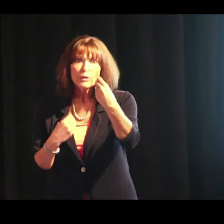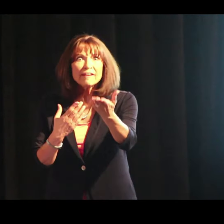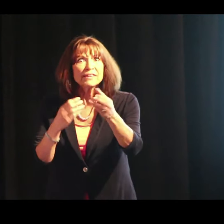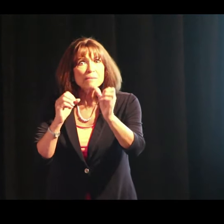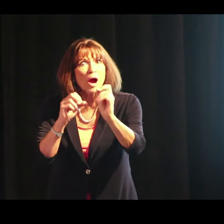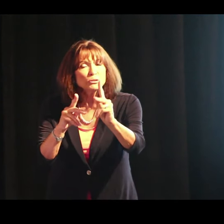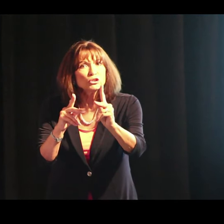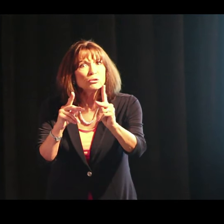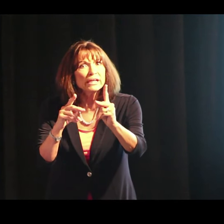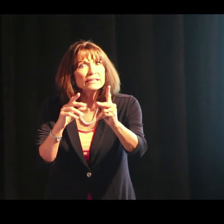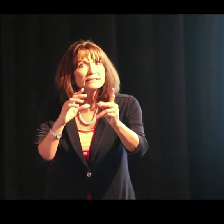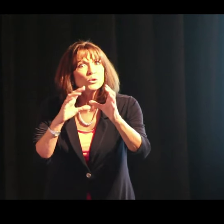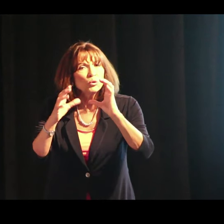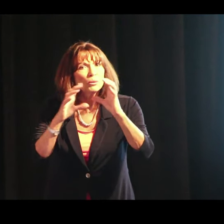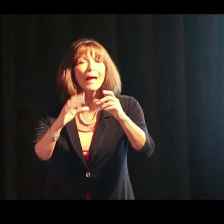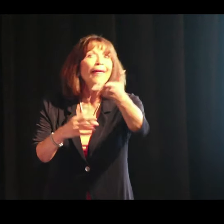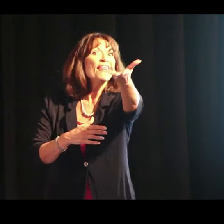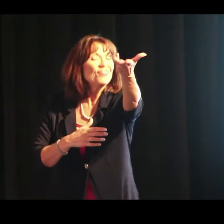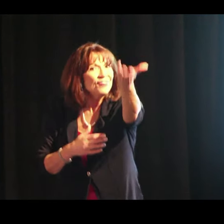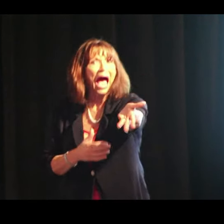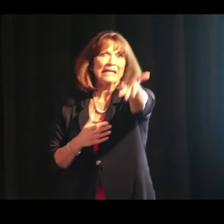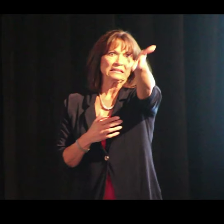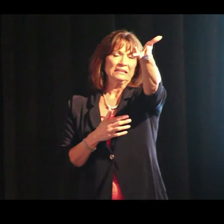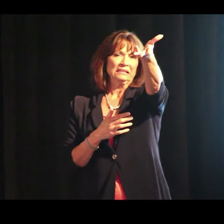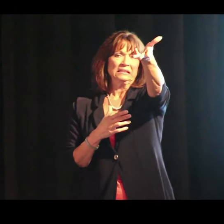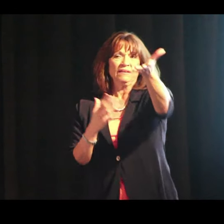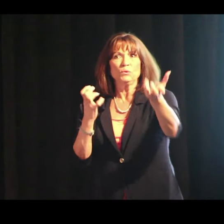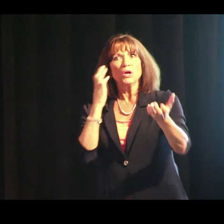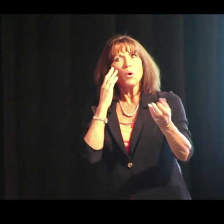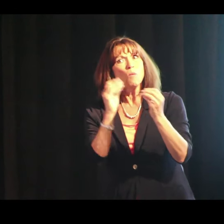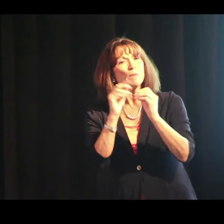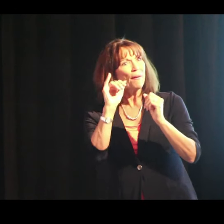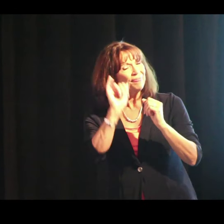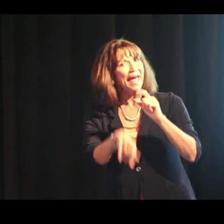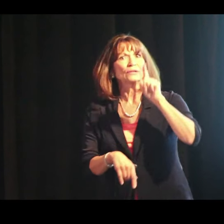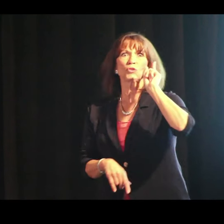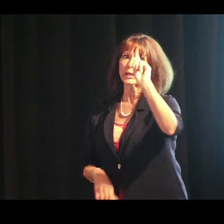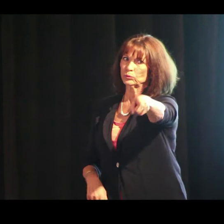right, to communicate virtually. So, if you want to learn more about that,